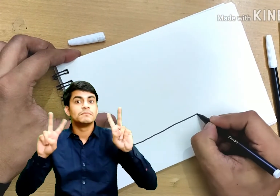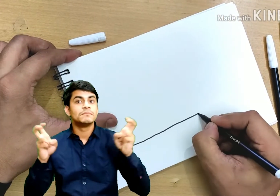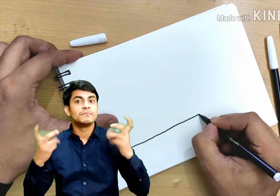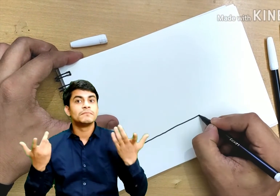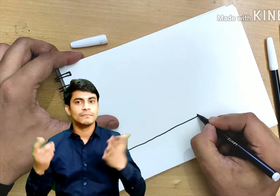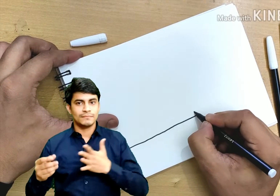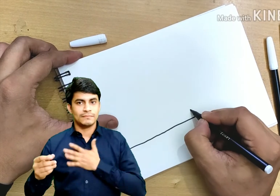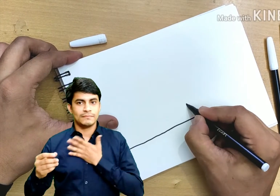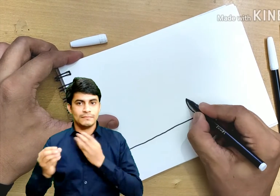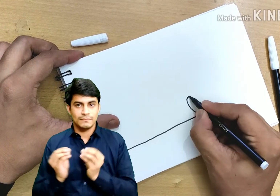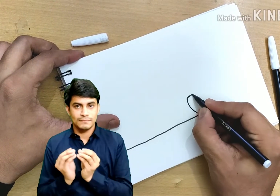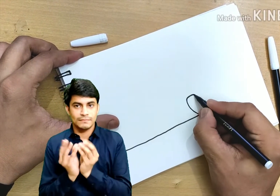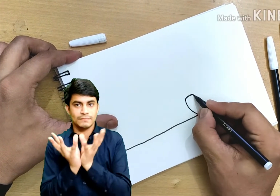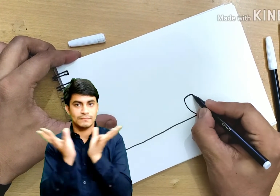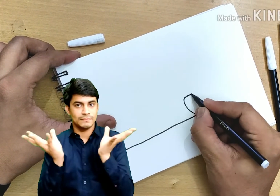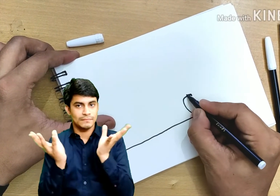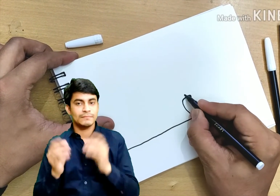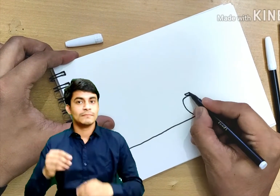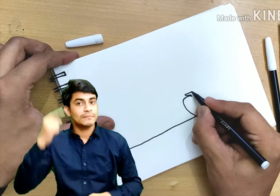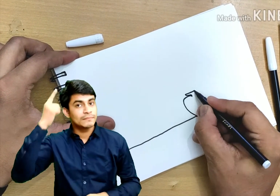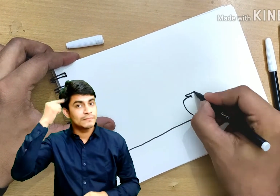Fourth image - a plant.